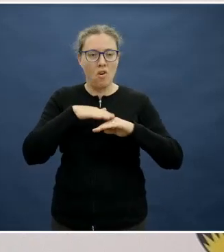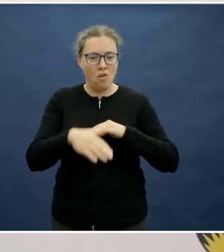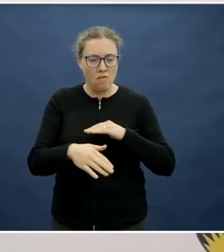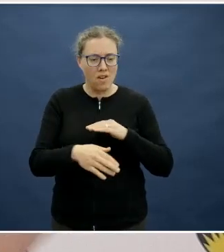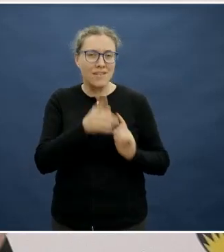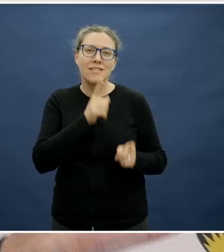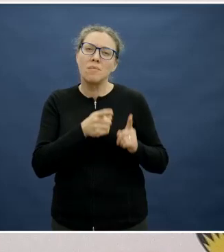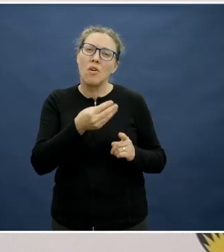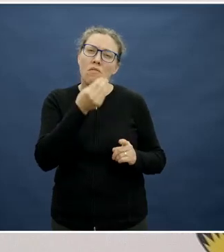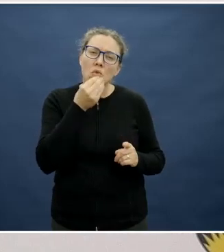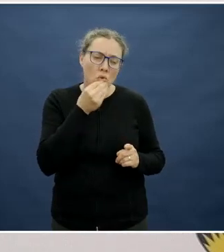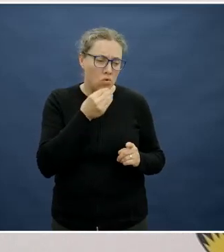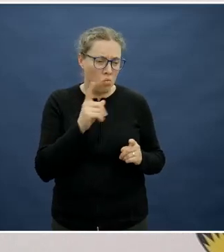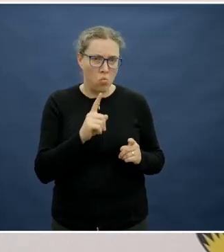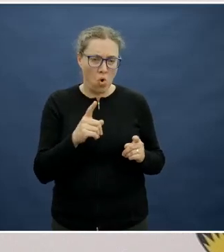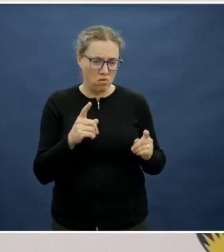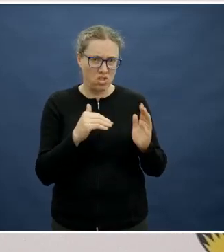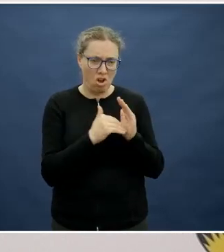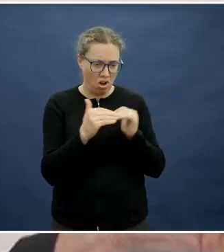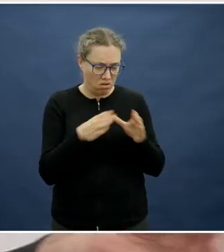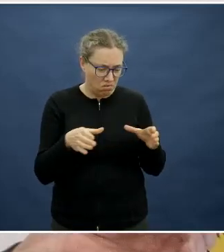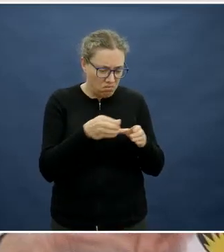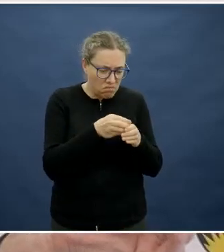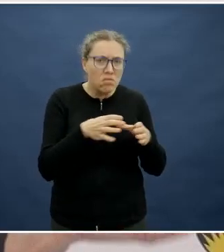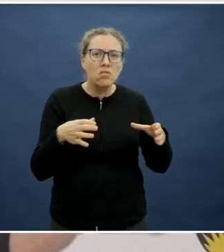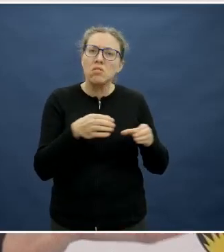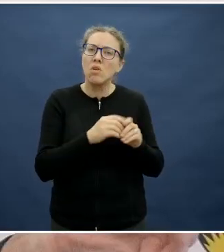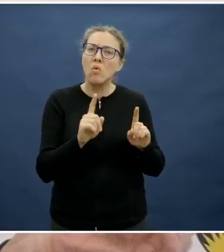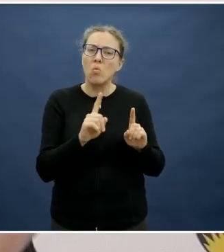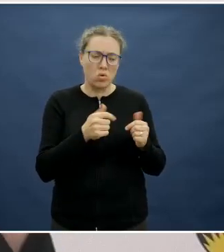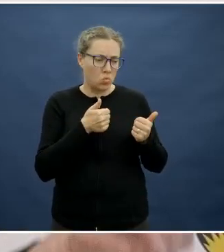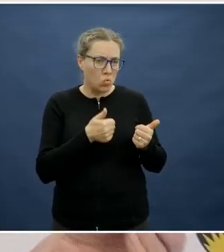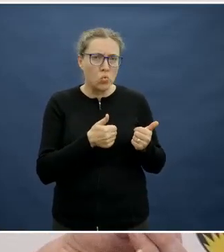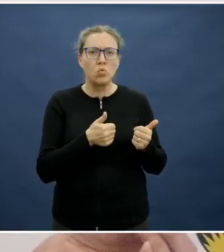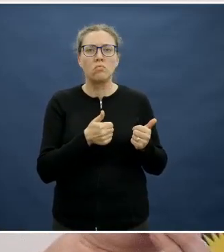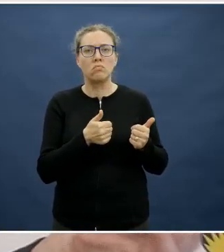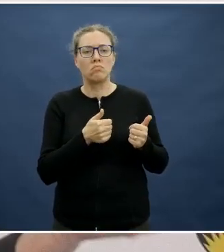requirements, and the fruit and vege intake for our children? So that knowingness.